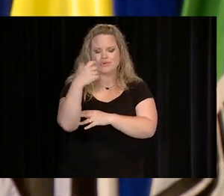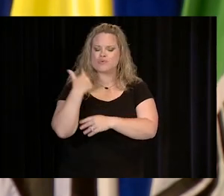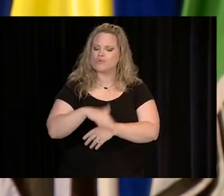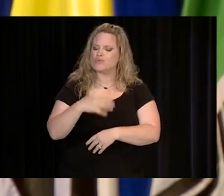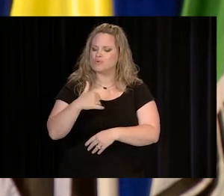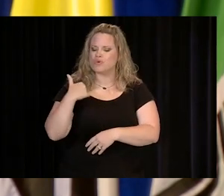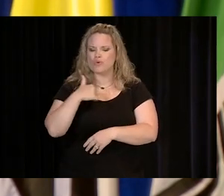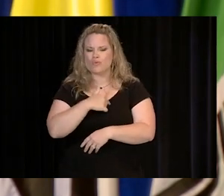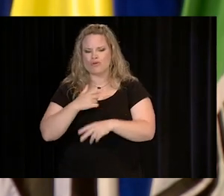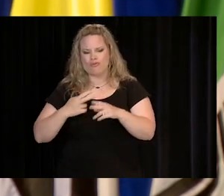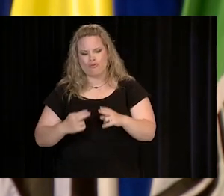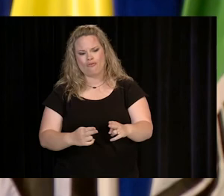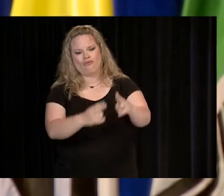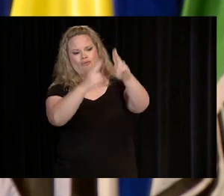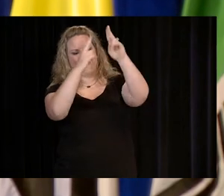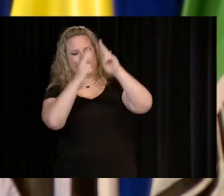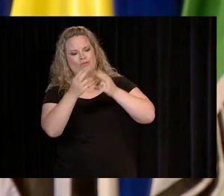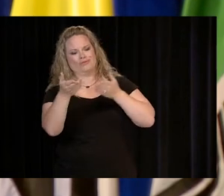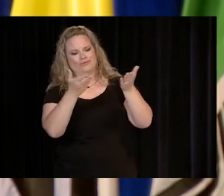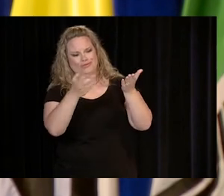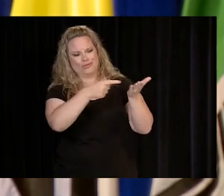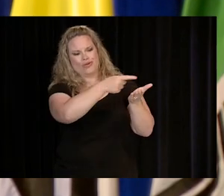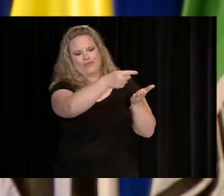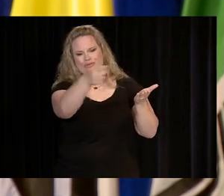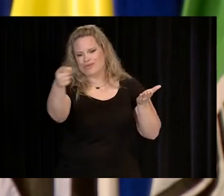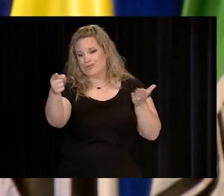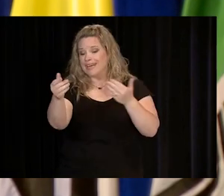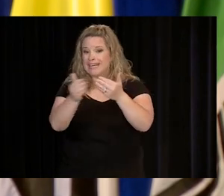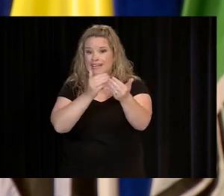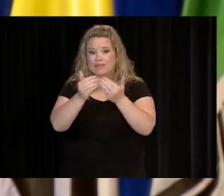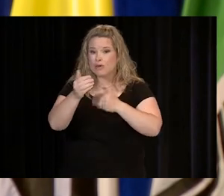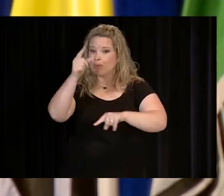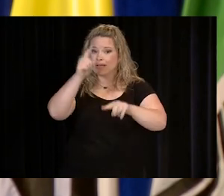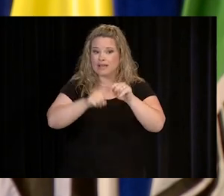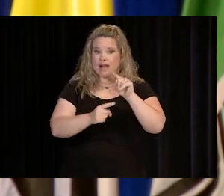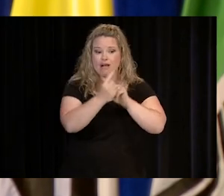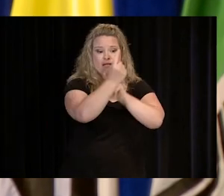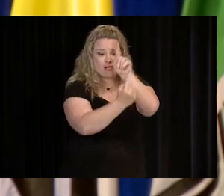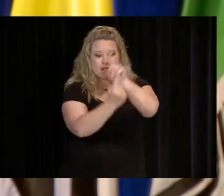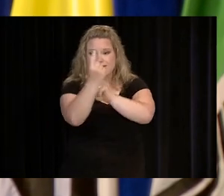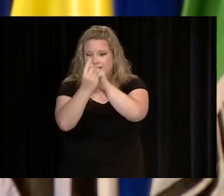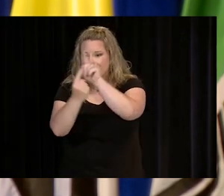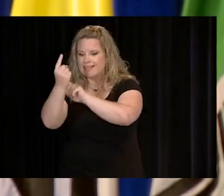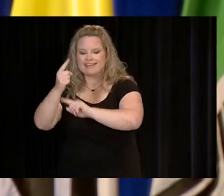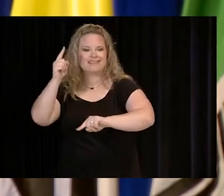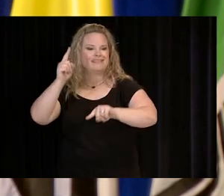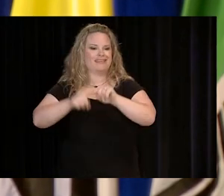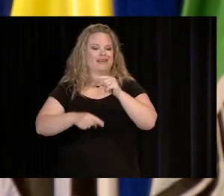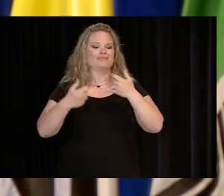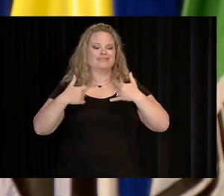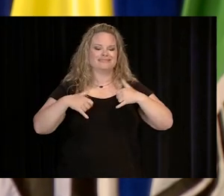IT HAS BEEN OUR HONOR TO SERVE YOU, AND EVEN THOUGH WE CAN'T BE TOGETHER IN PERSON,